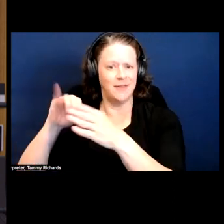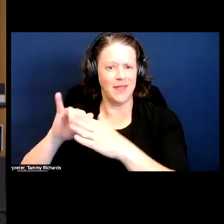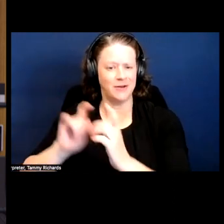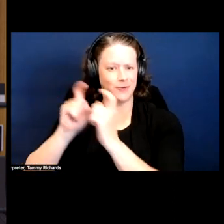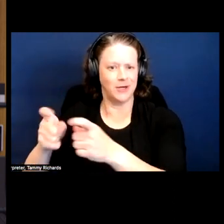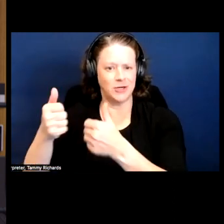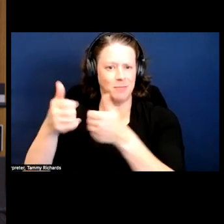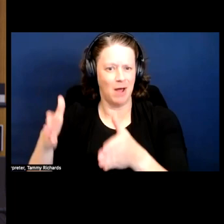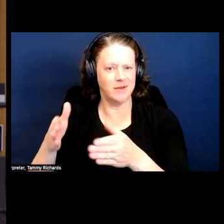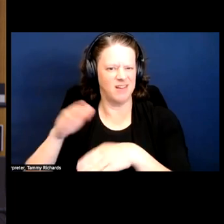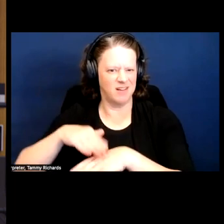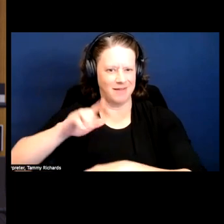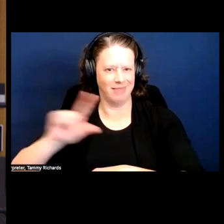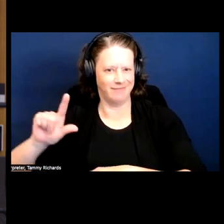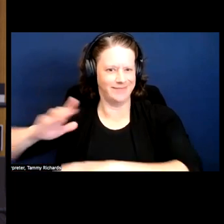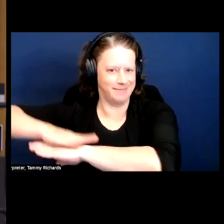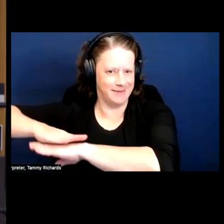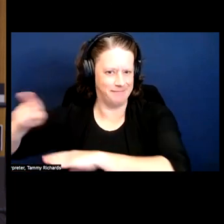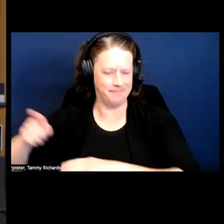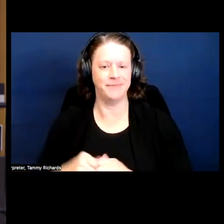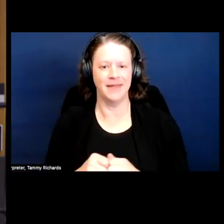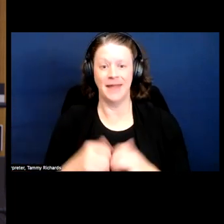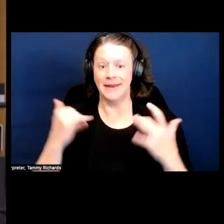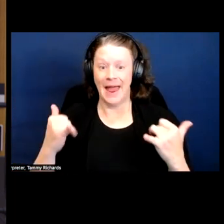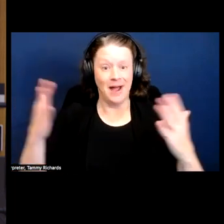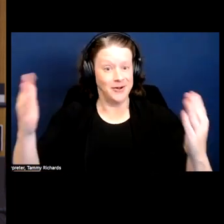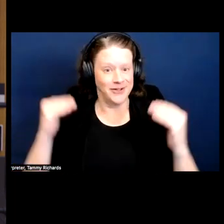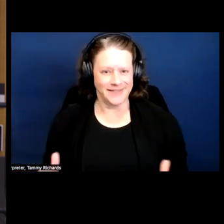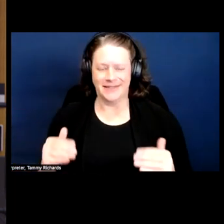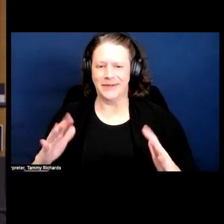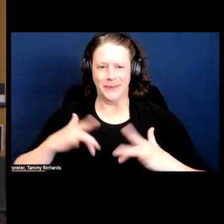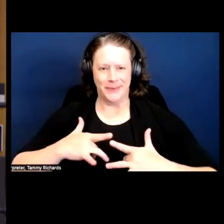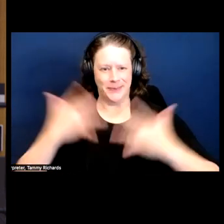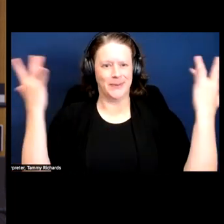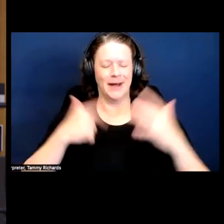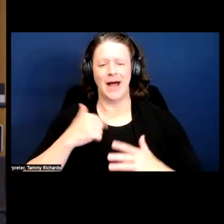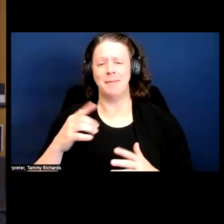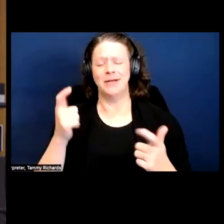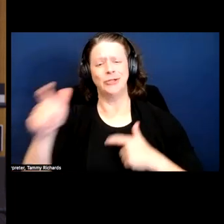Okay, onto the main event and why we are all here today. I am huge Sami Schalk fan,